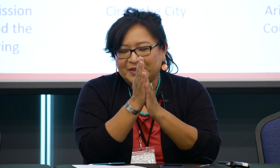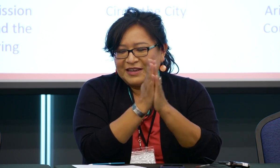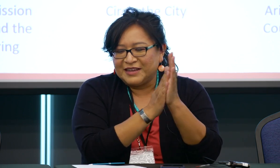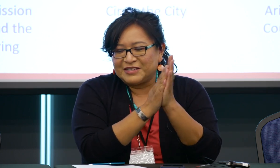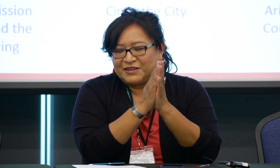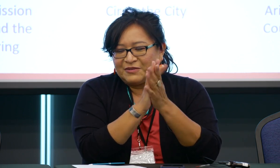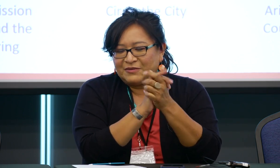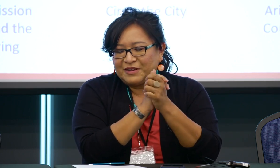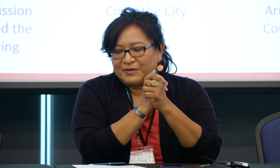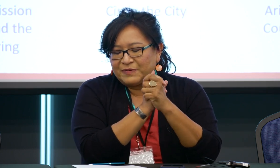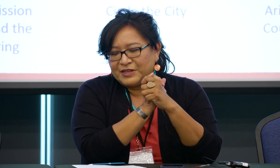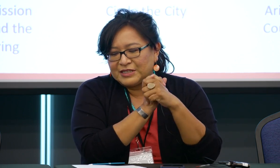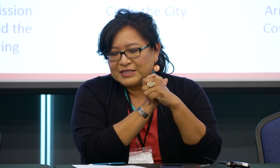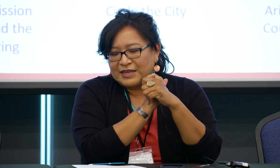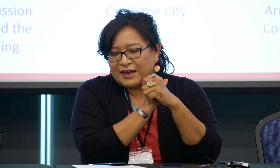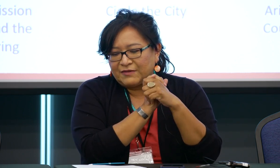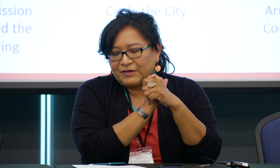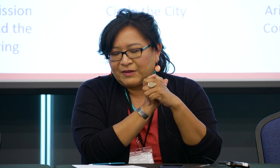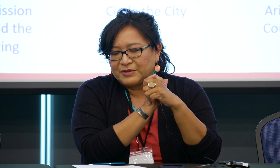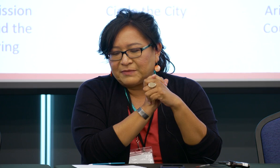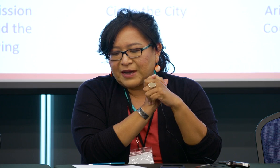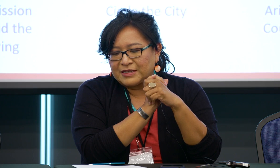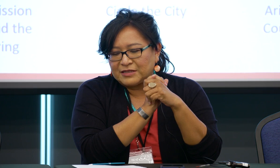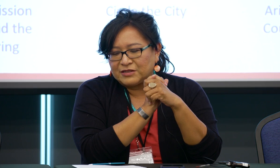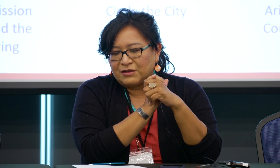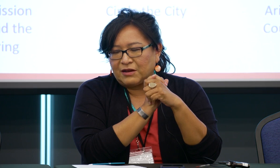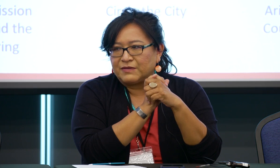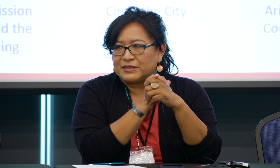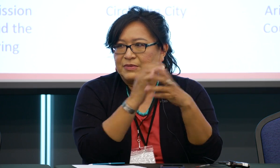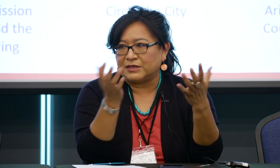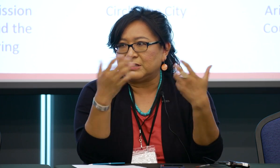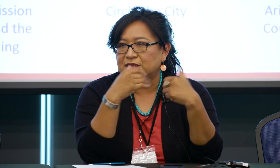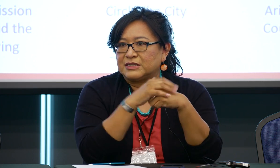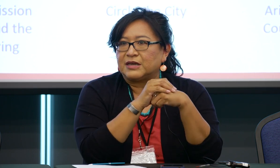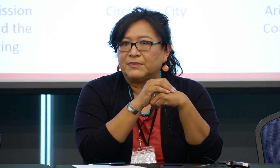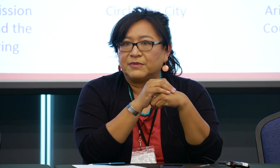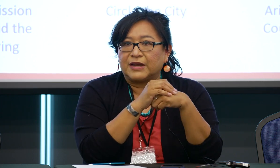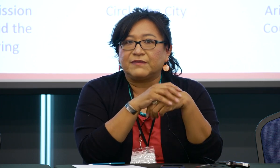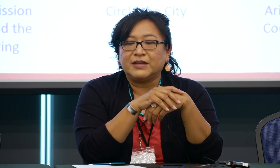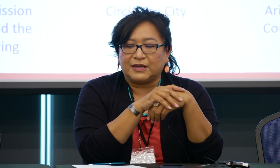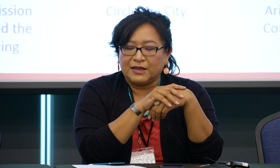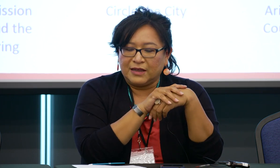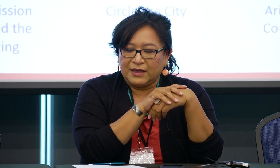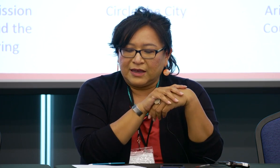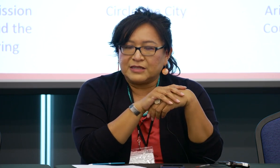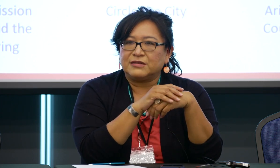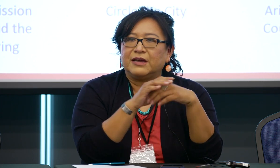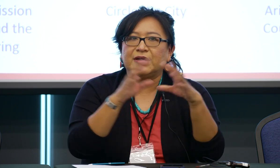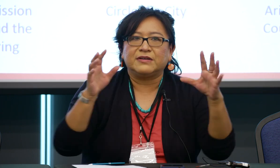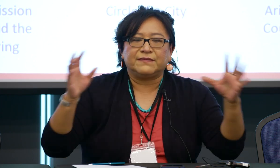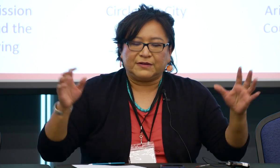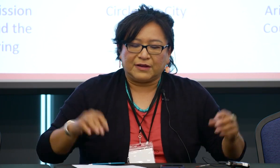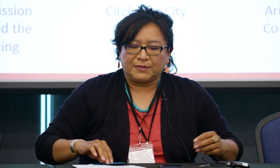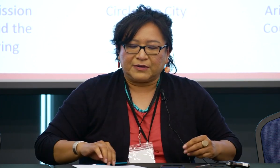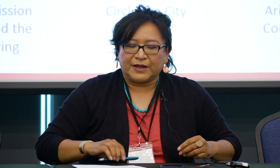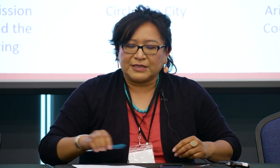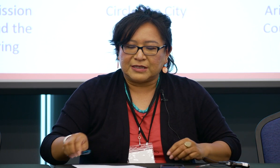So one of the provisions that we were able to pass into law was ability to accept grant funding. And so now we have different grants.